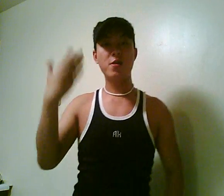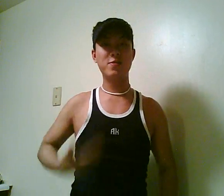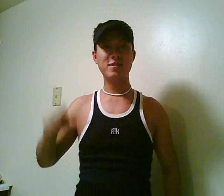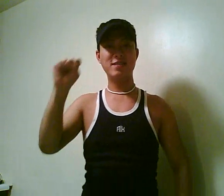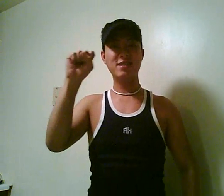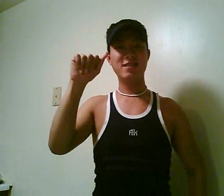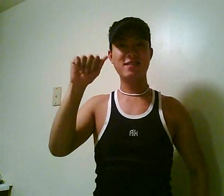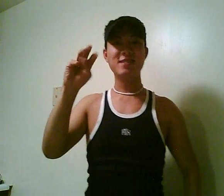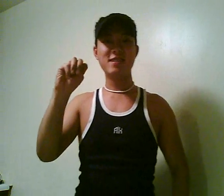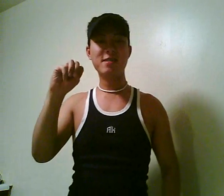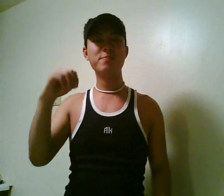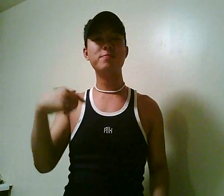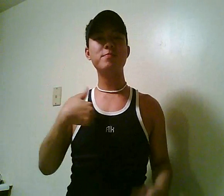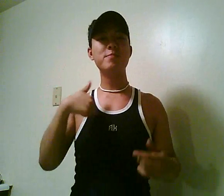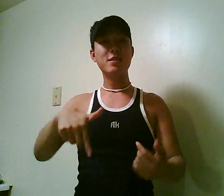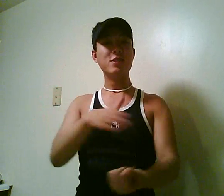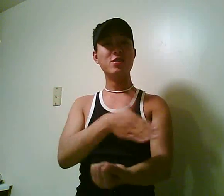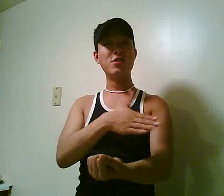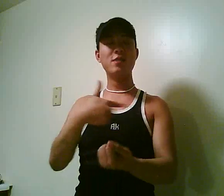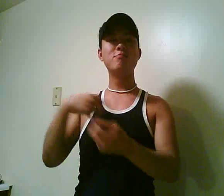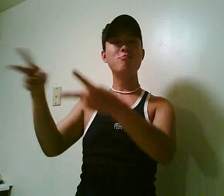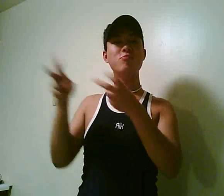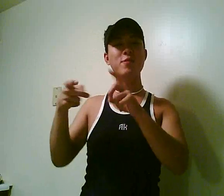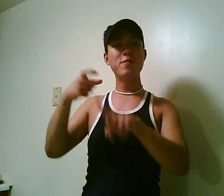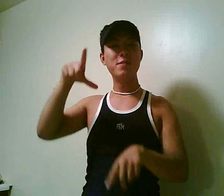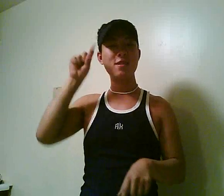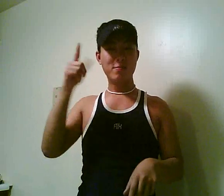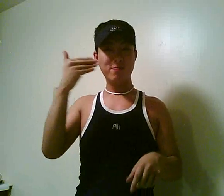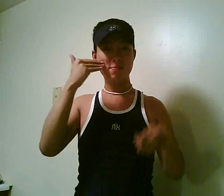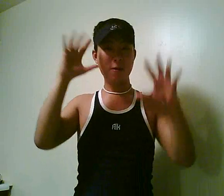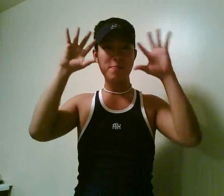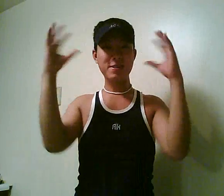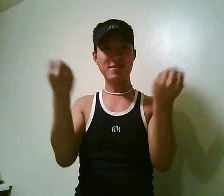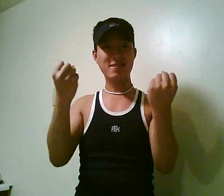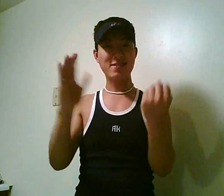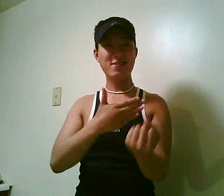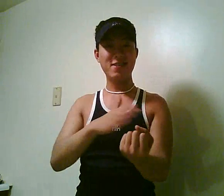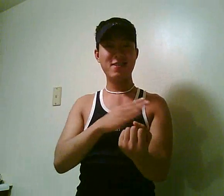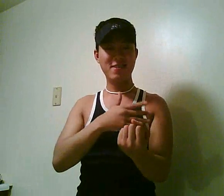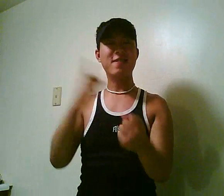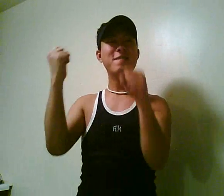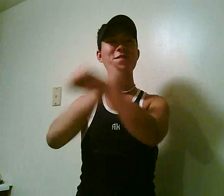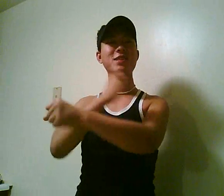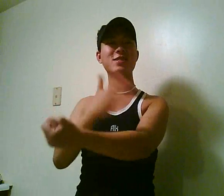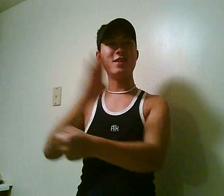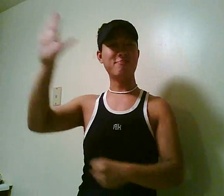Hello, I am Sam. I took this song from Gallaudet University. You know, their fight song - the Bison song.